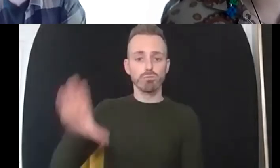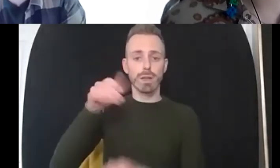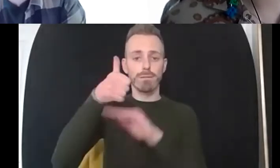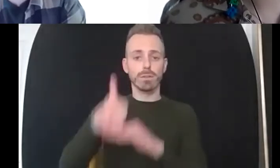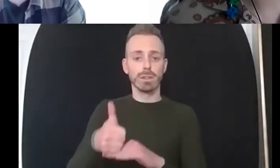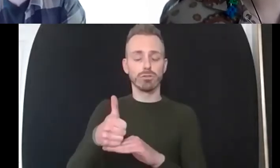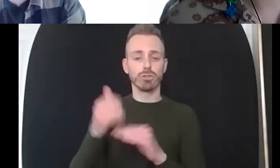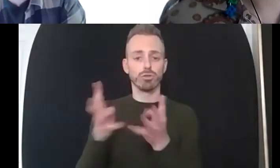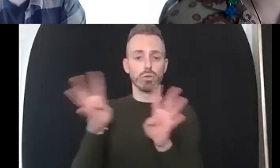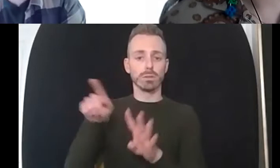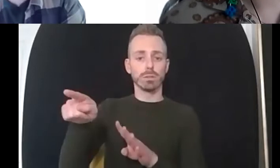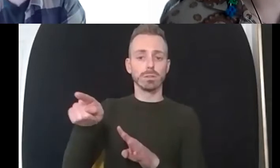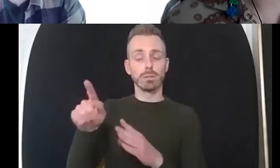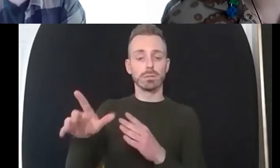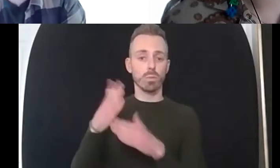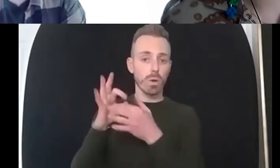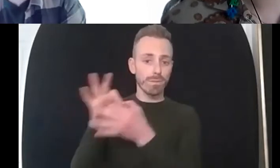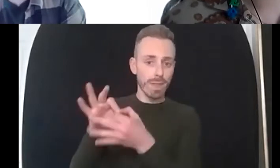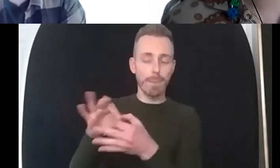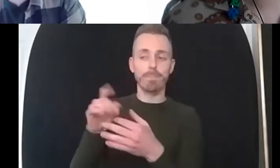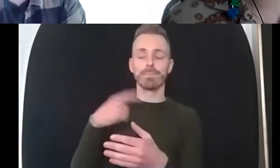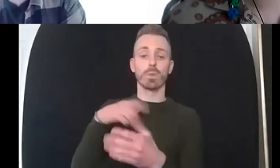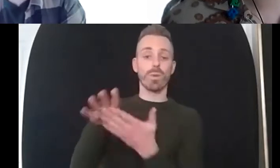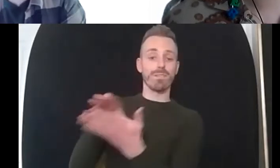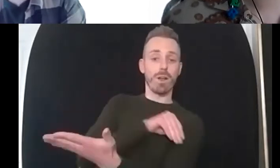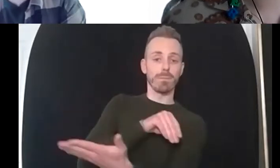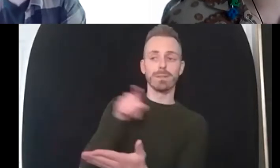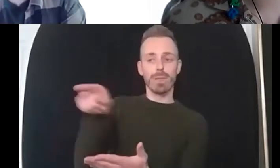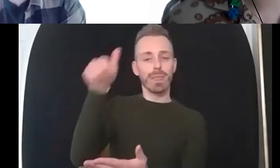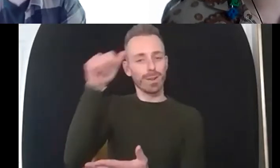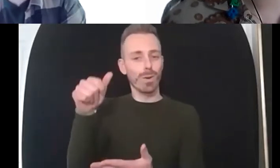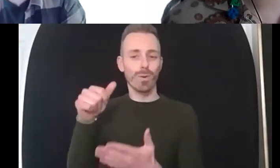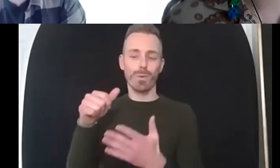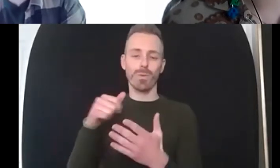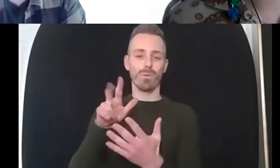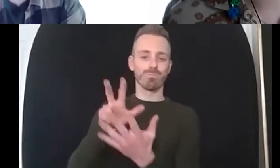doing it we have their blessing to call it um mental health hour even though they don't